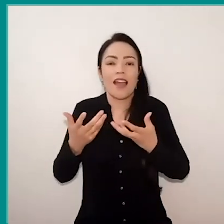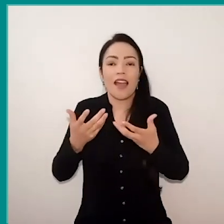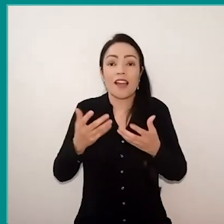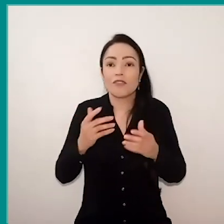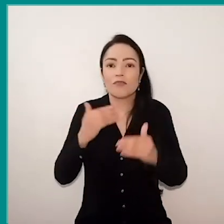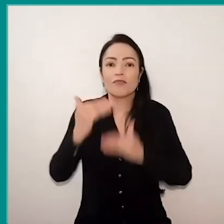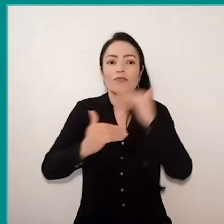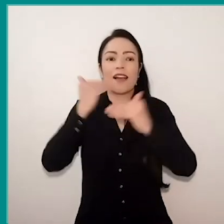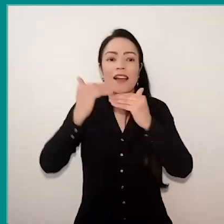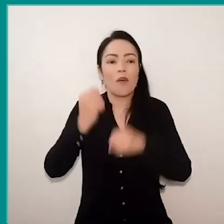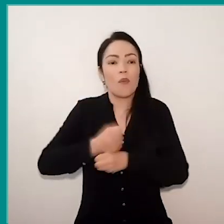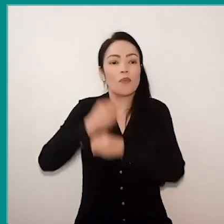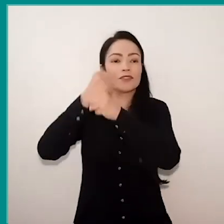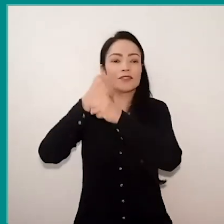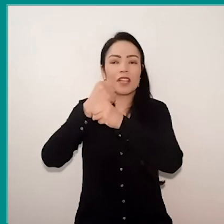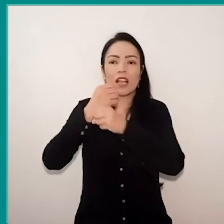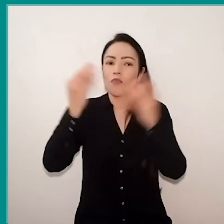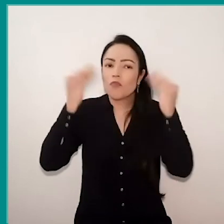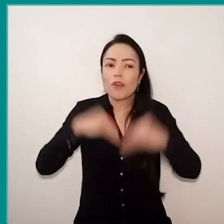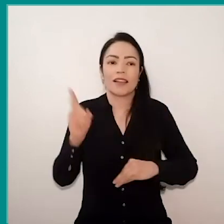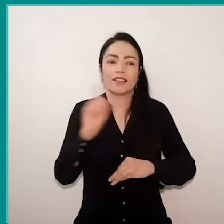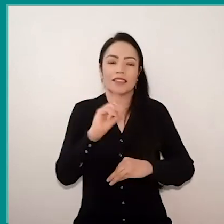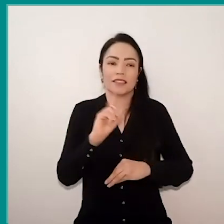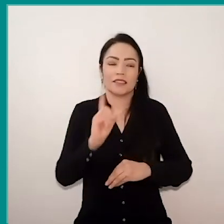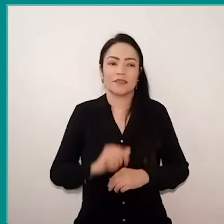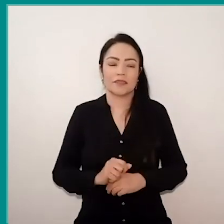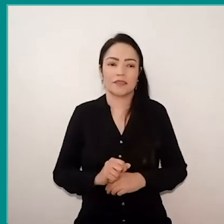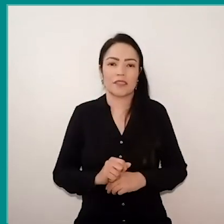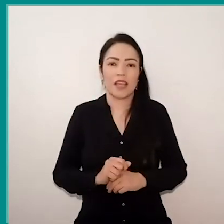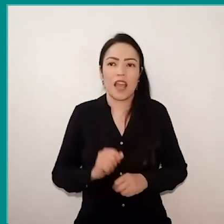to hope to do is not to give up, to hope to do is to carry on,